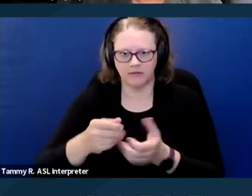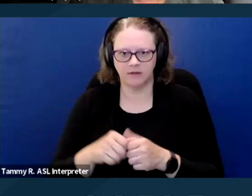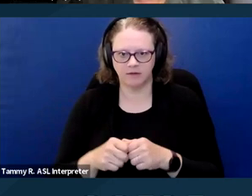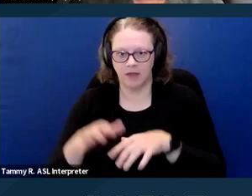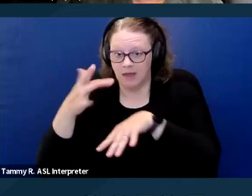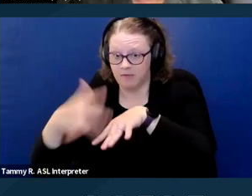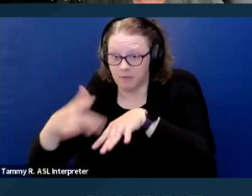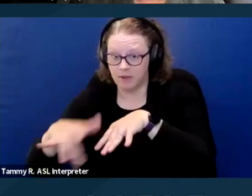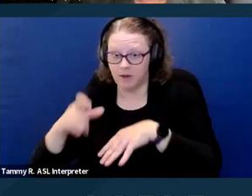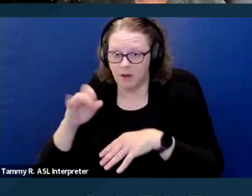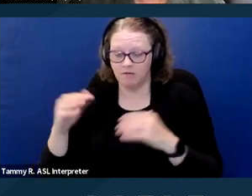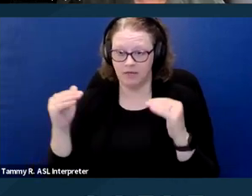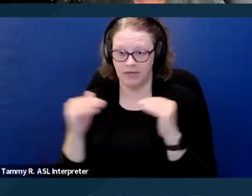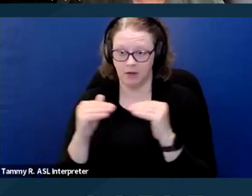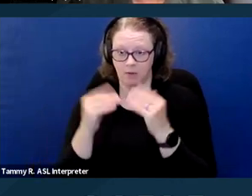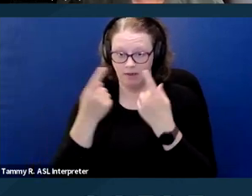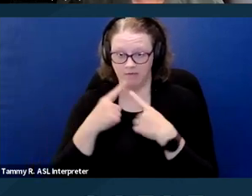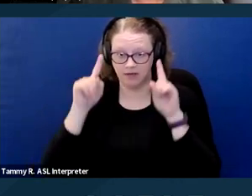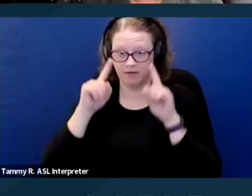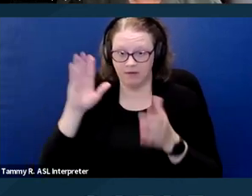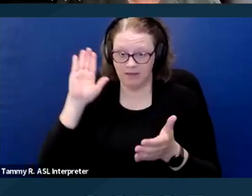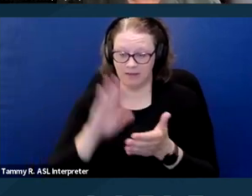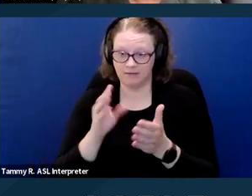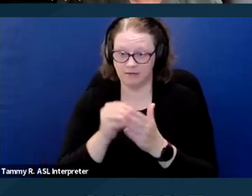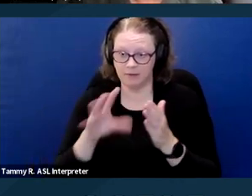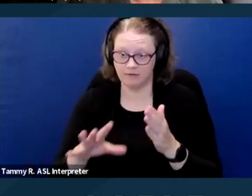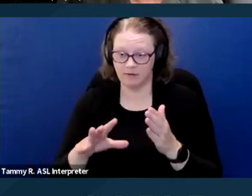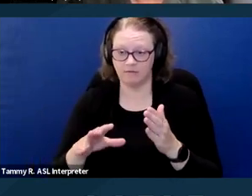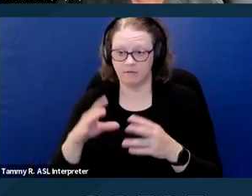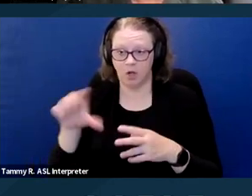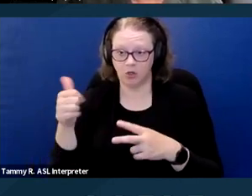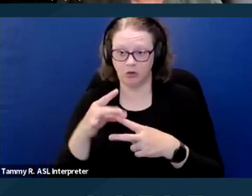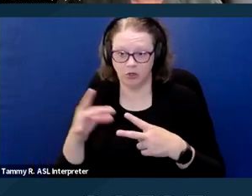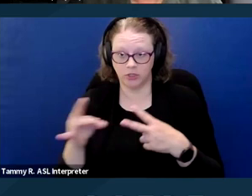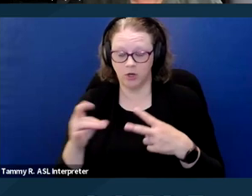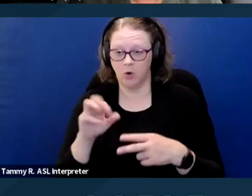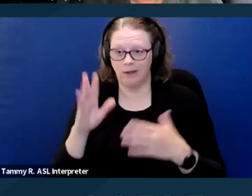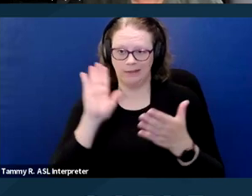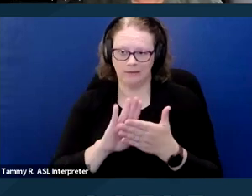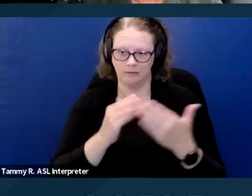of equally effective but less expensive or less burdensome alternatives.